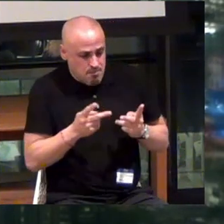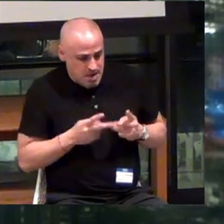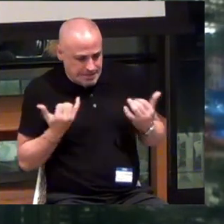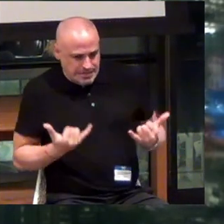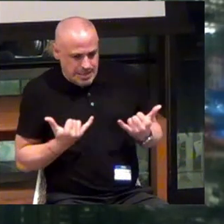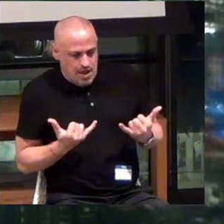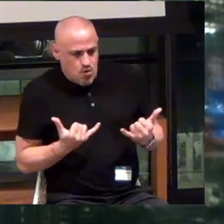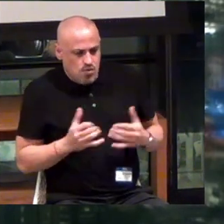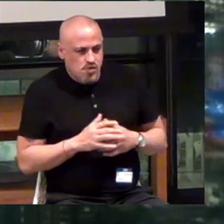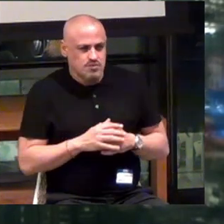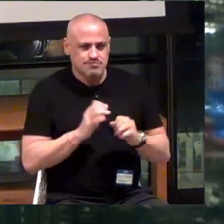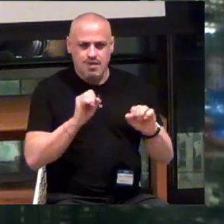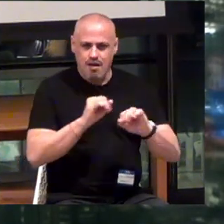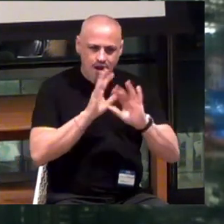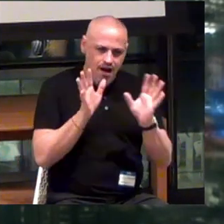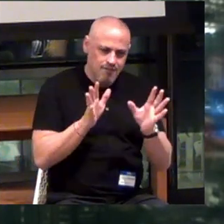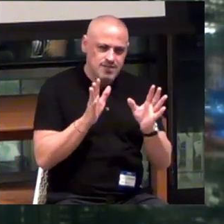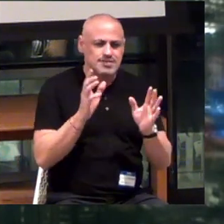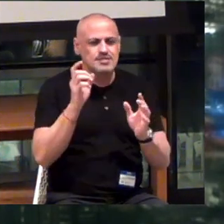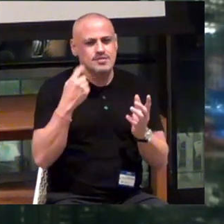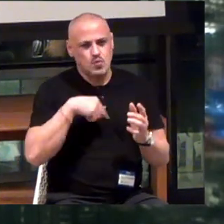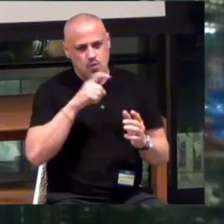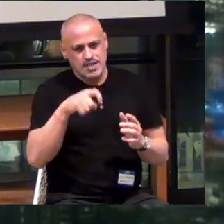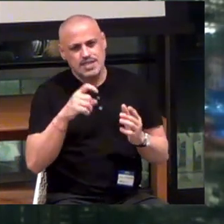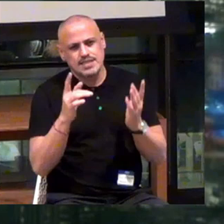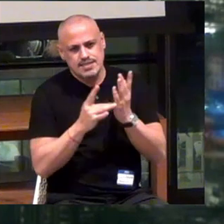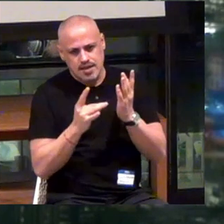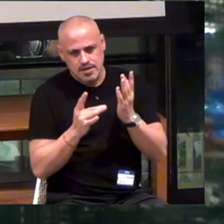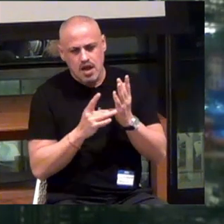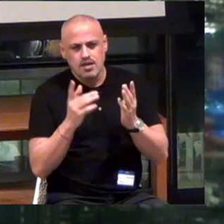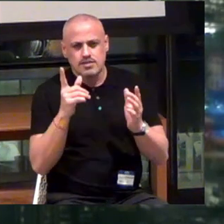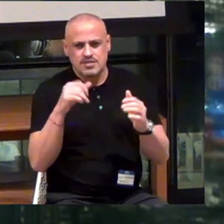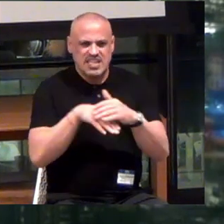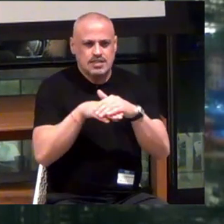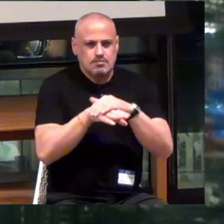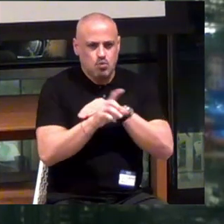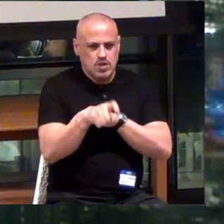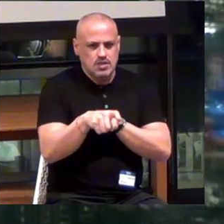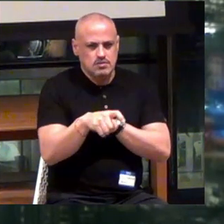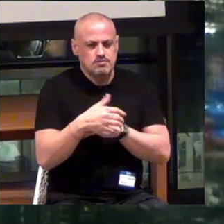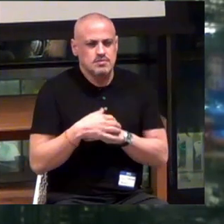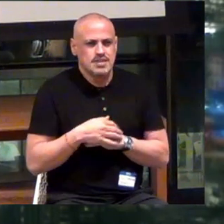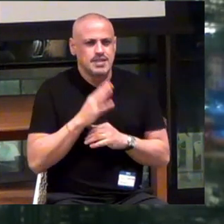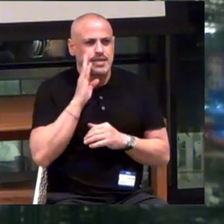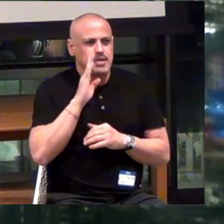Where obviously we need technology that is accessible. Right?